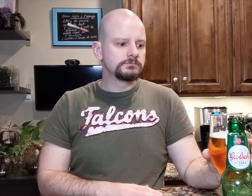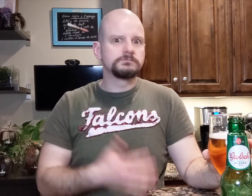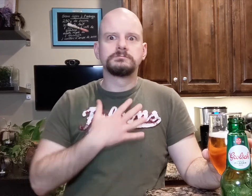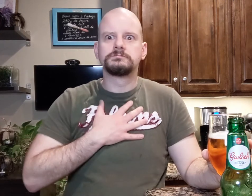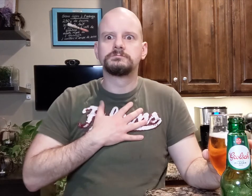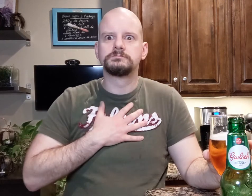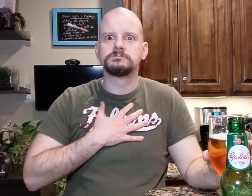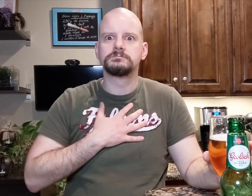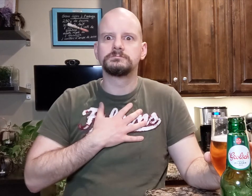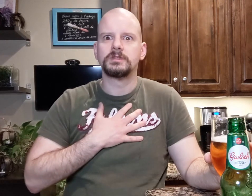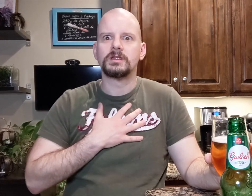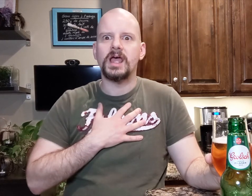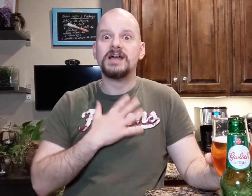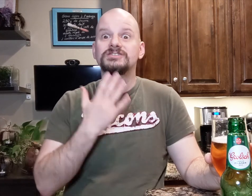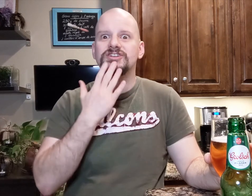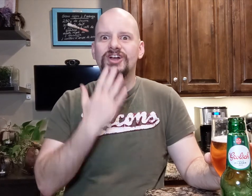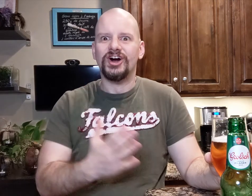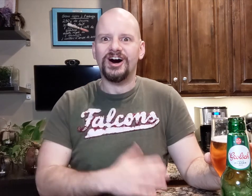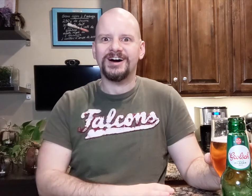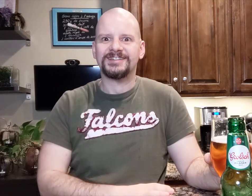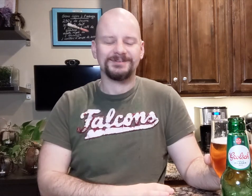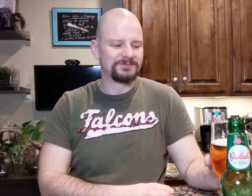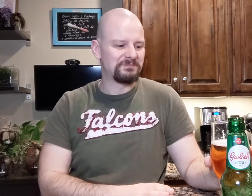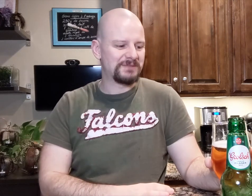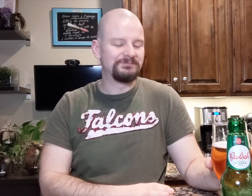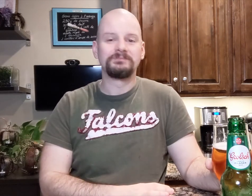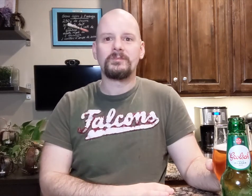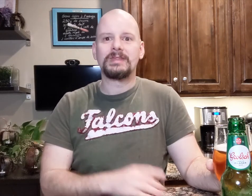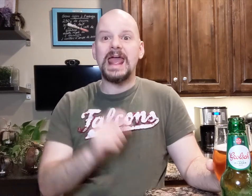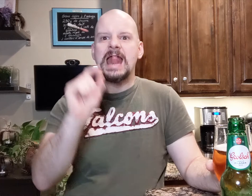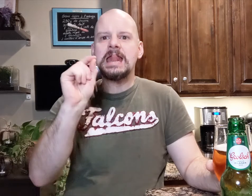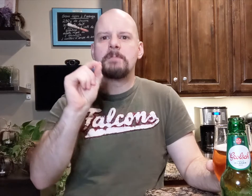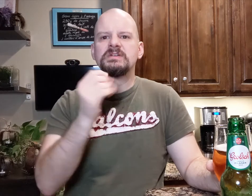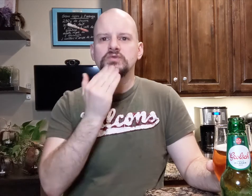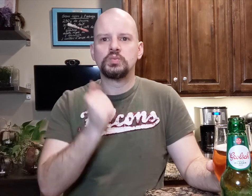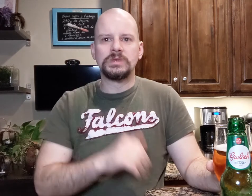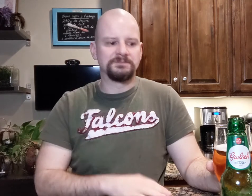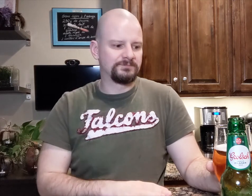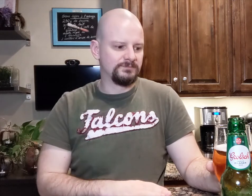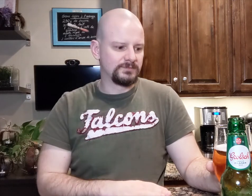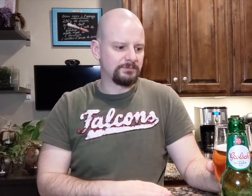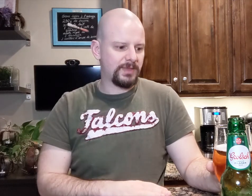Mmm! It's good! It's a little sweet.